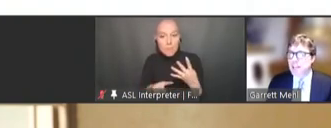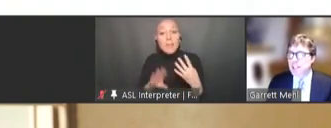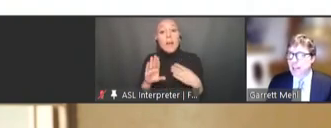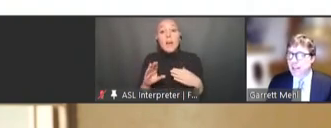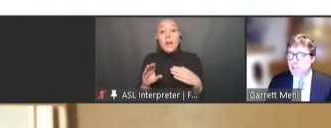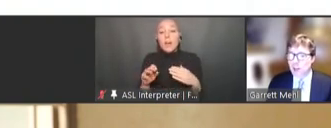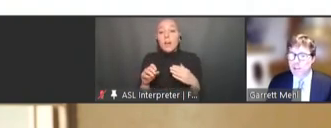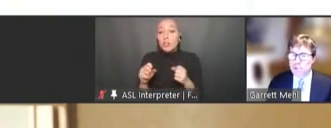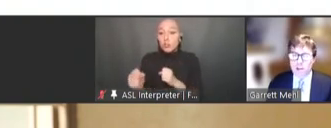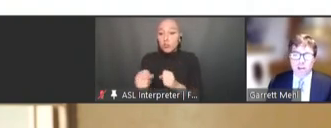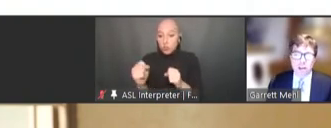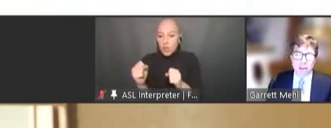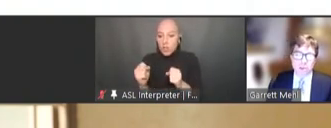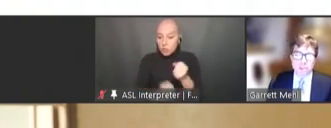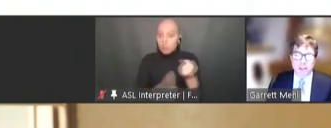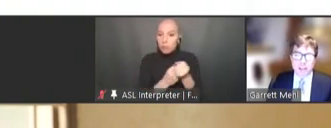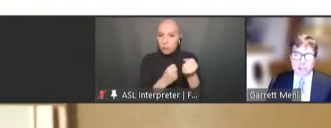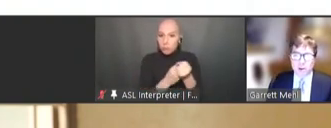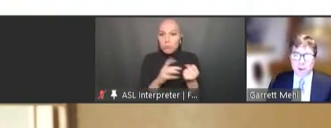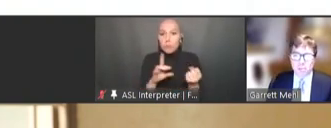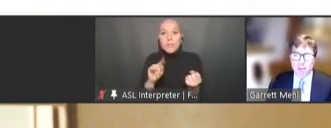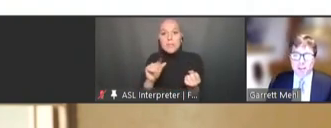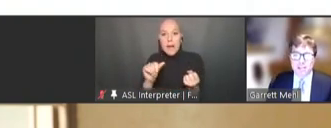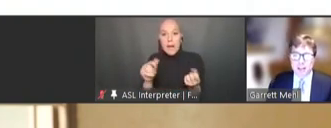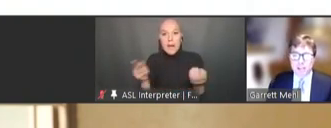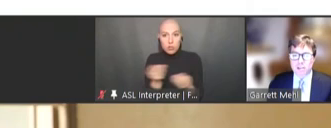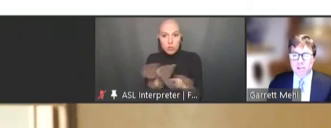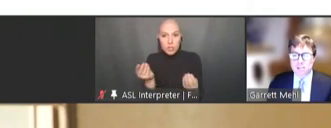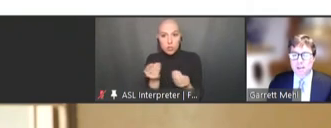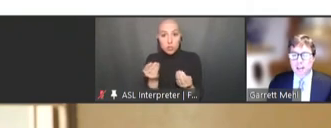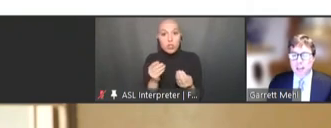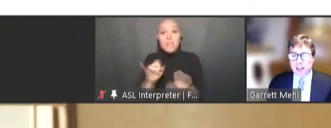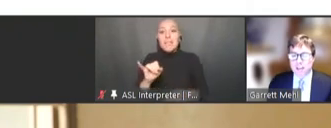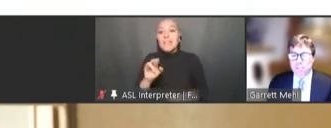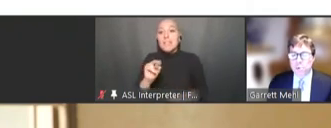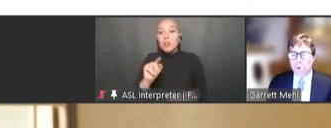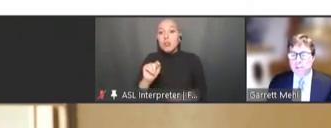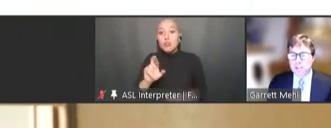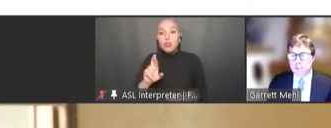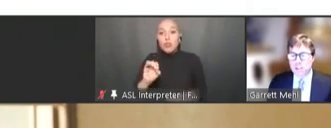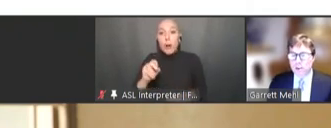data exchange using the interoperability standards and the importance of security